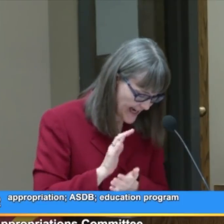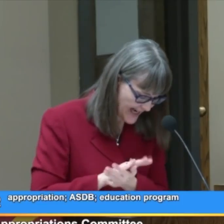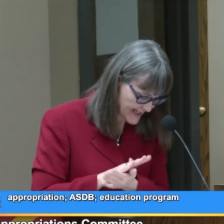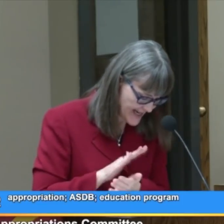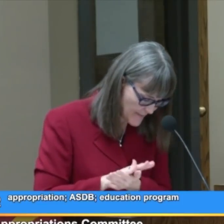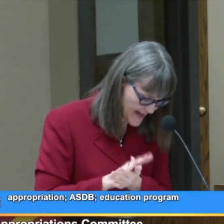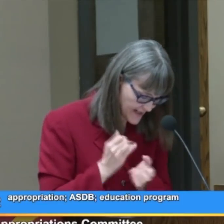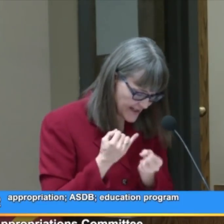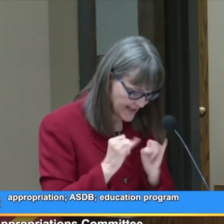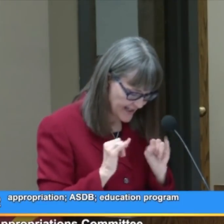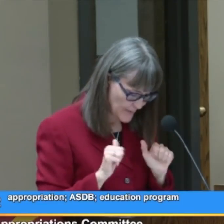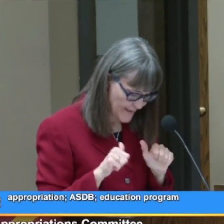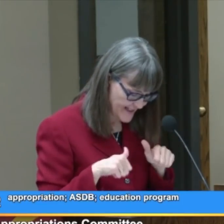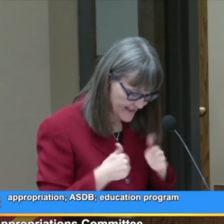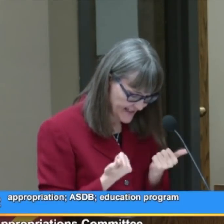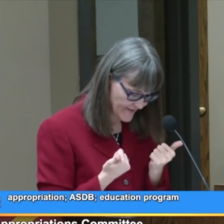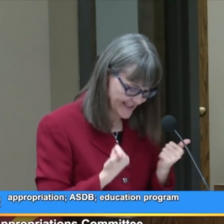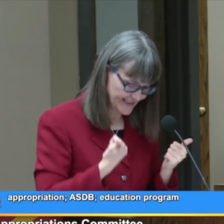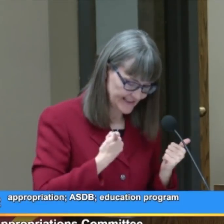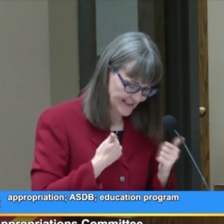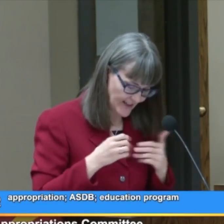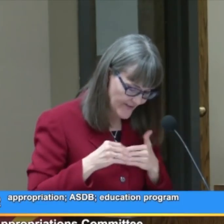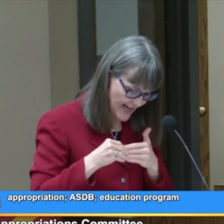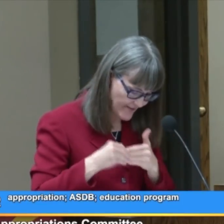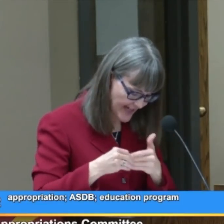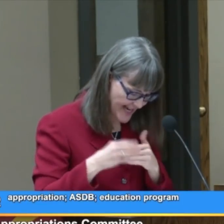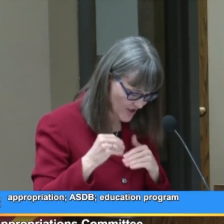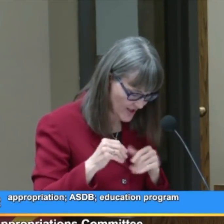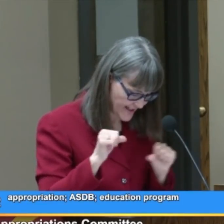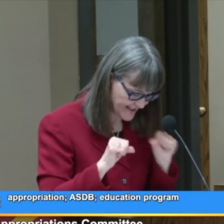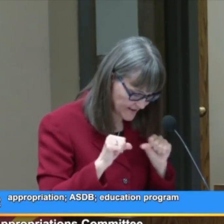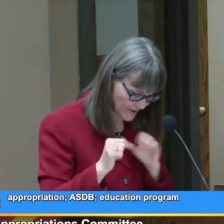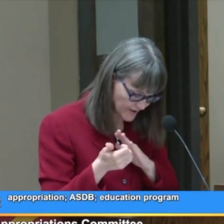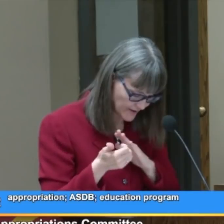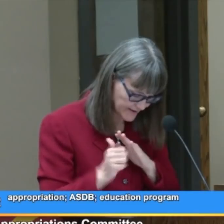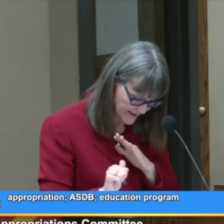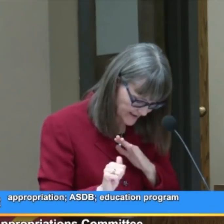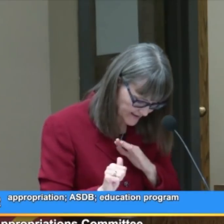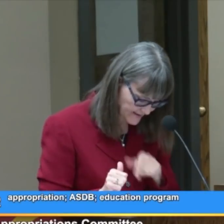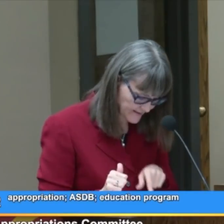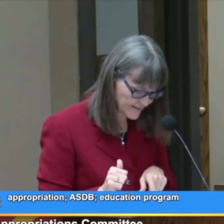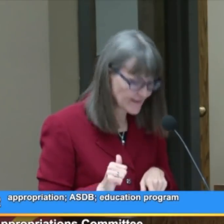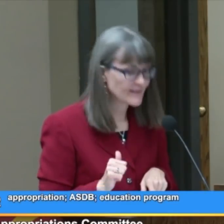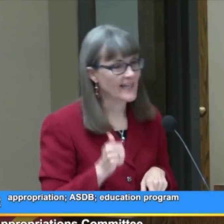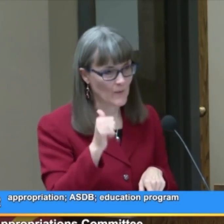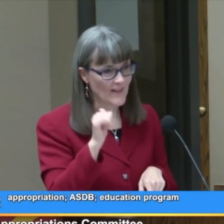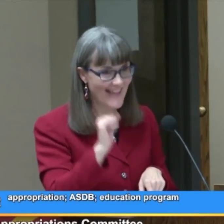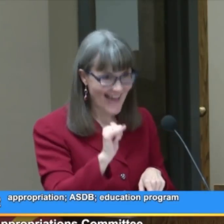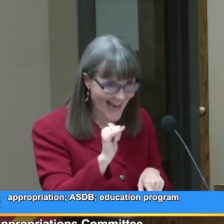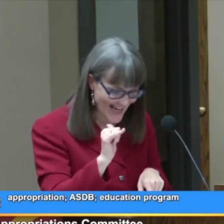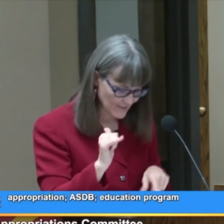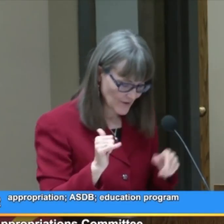academic, independent living, self navigation and social skills. And with that,